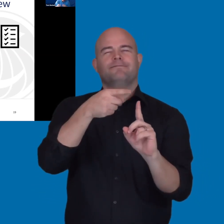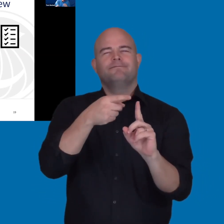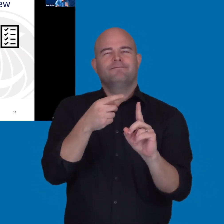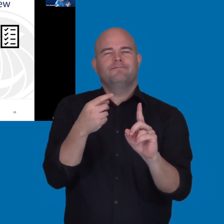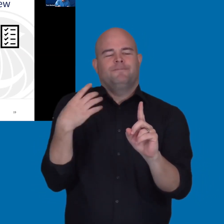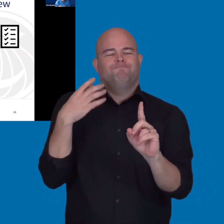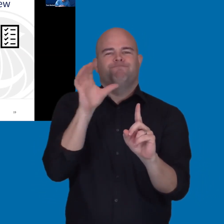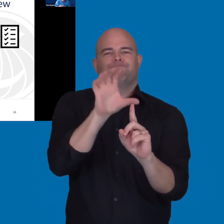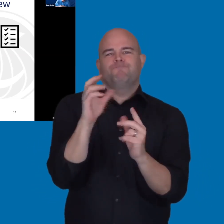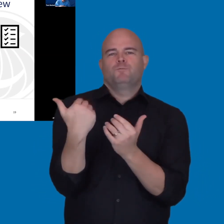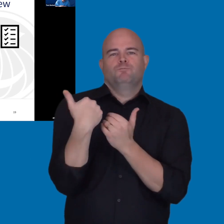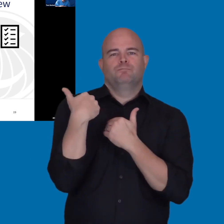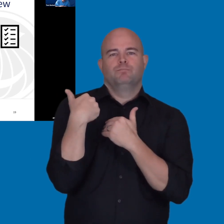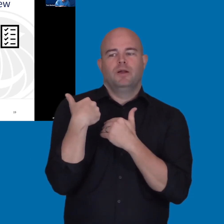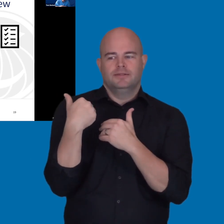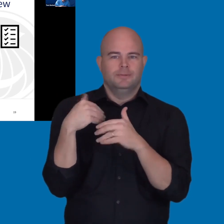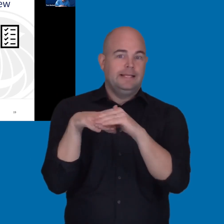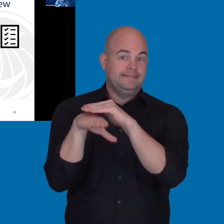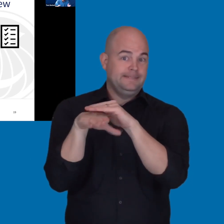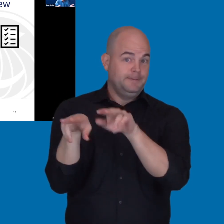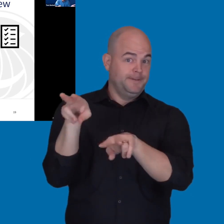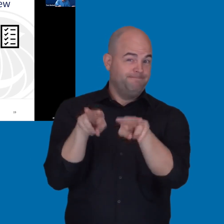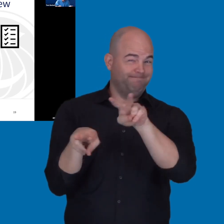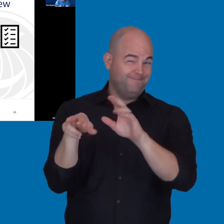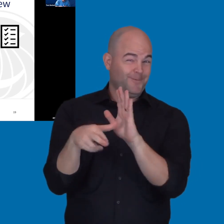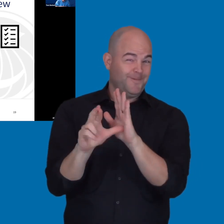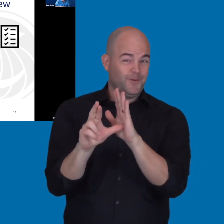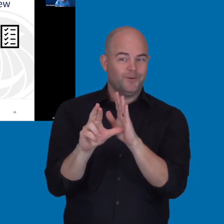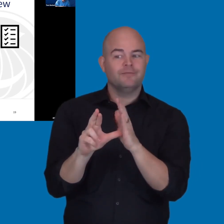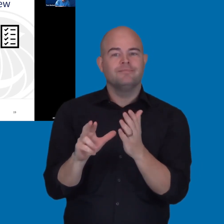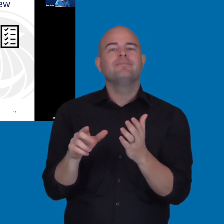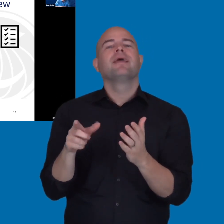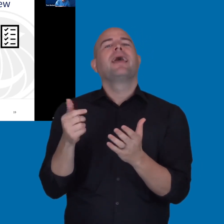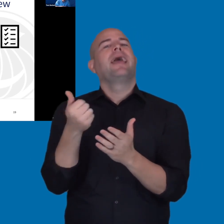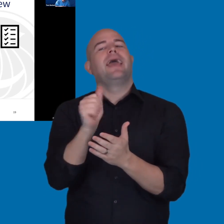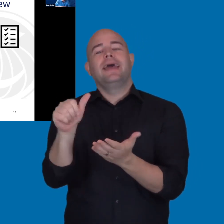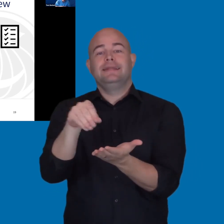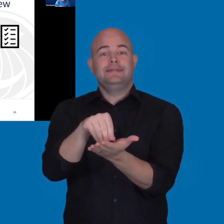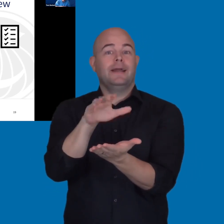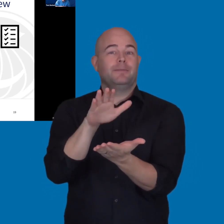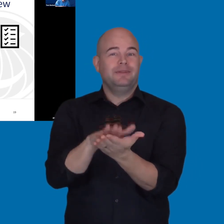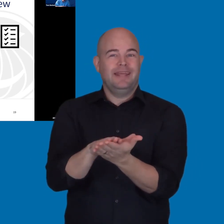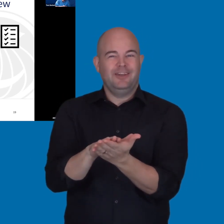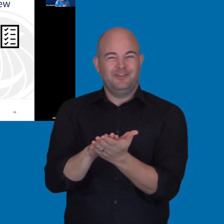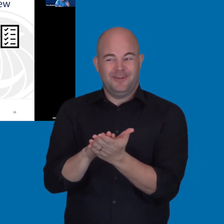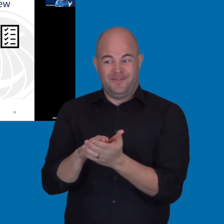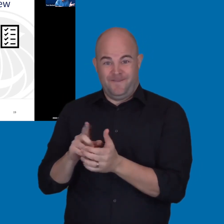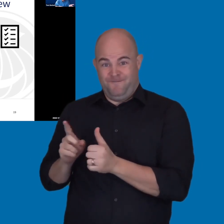This person would receive that accessibility documentation that was collected in Step 1 along